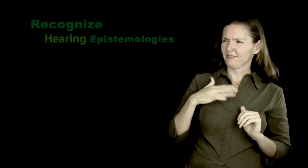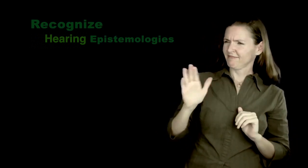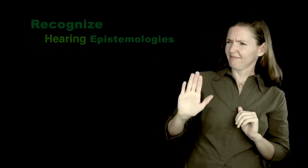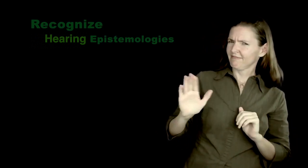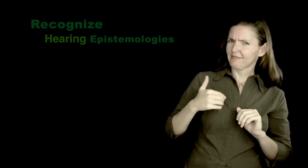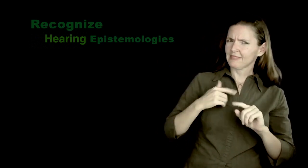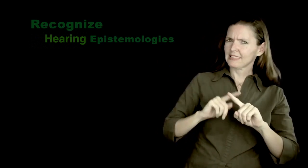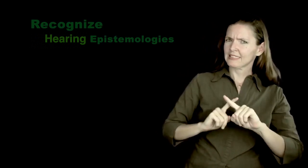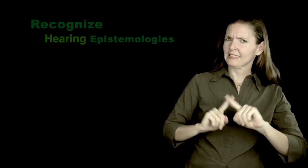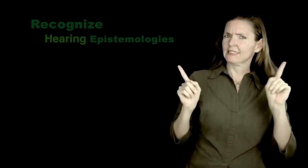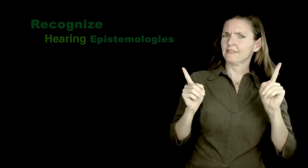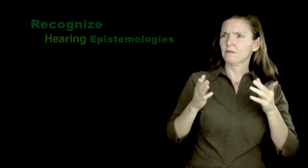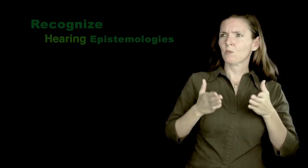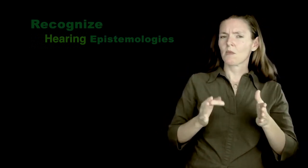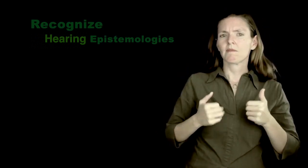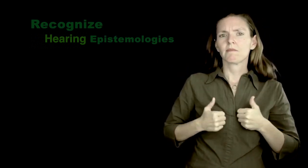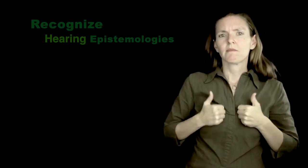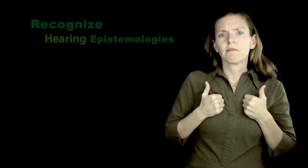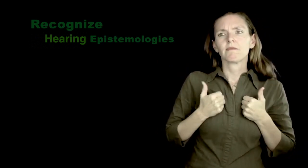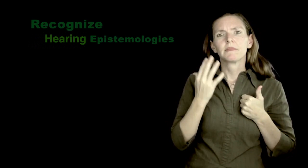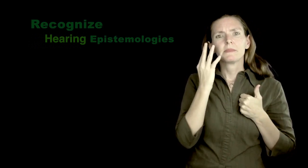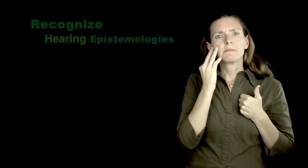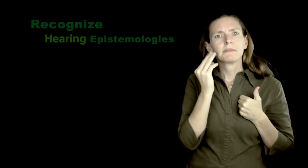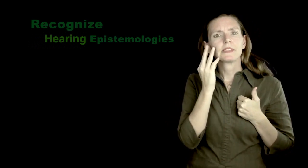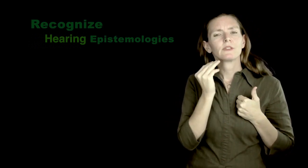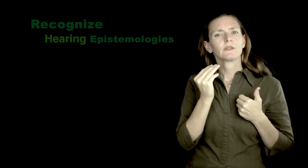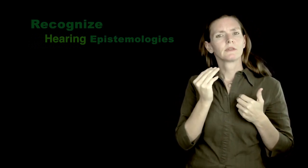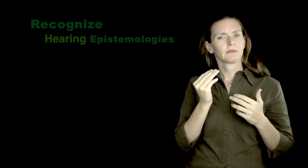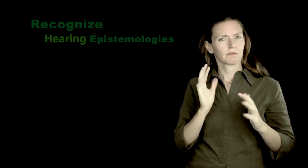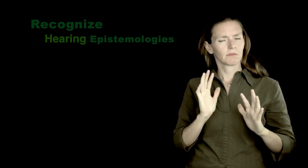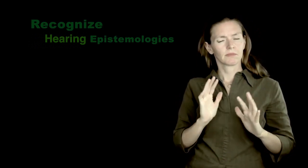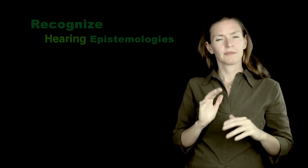We often have to remind them that we have a different way of life and experiences.